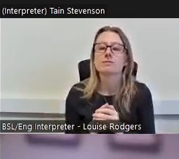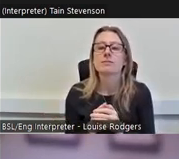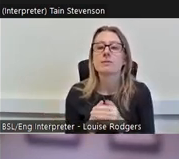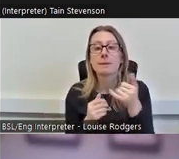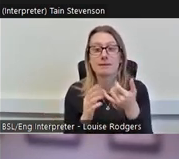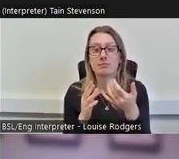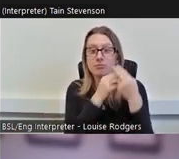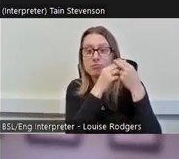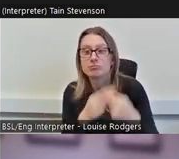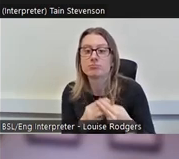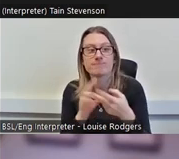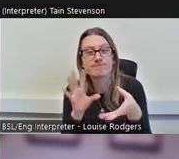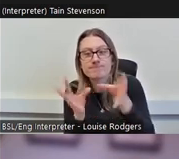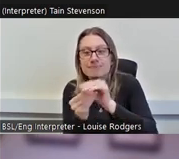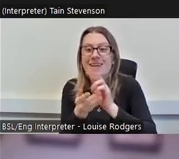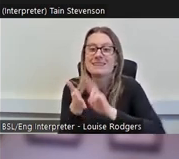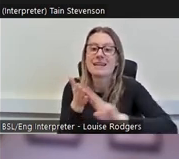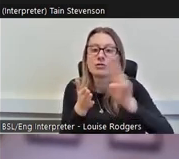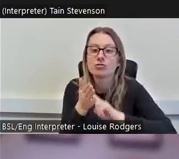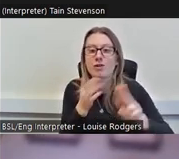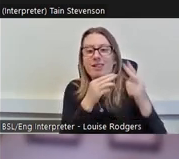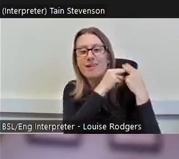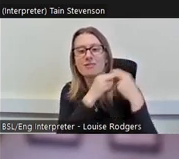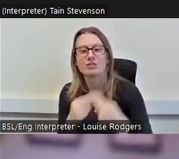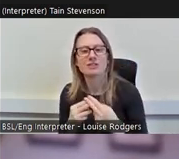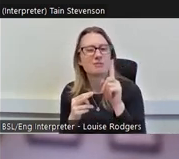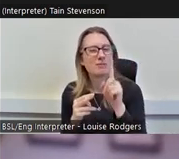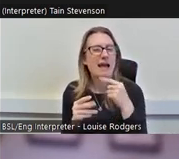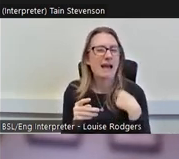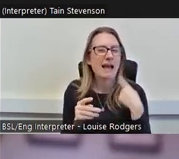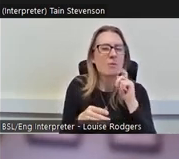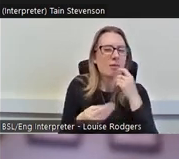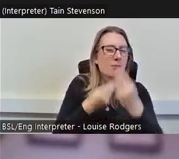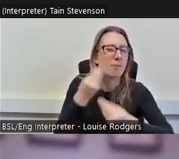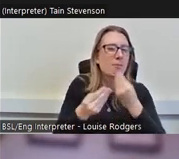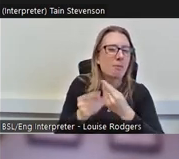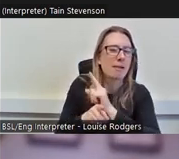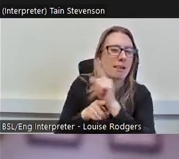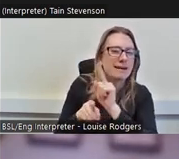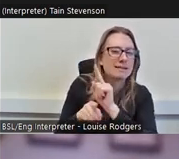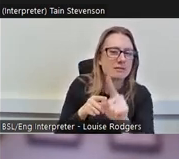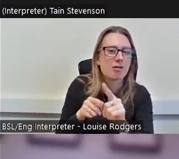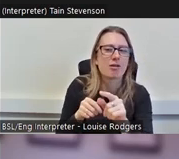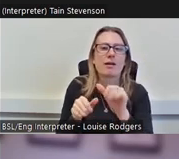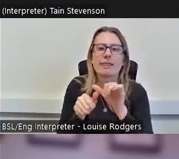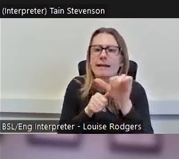but I think that's something that we’ll maybe explore whenever the Scottish Household Survey